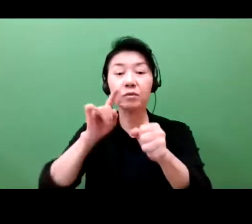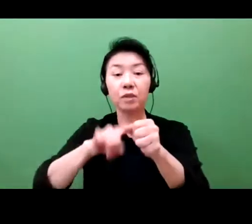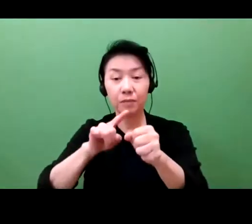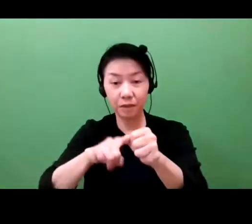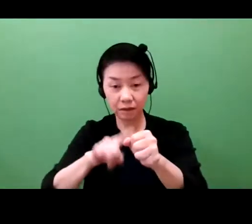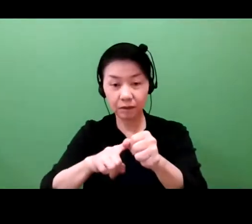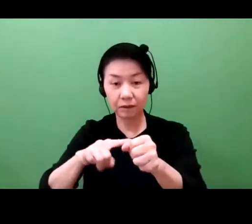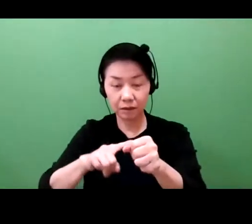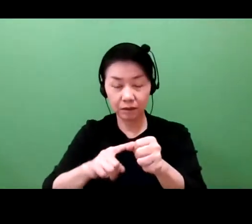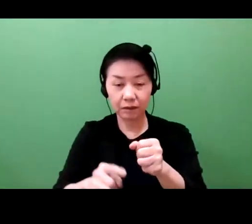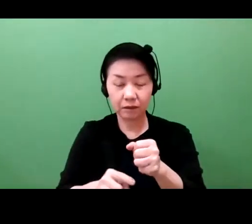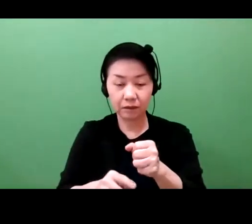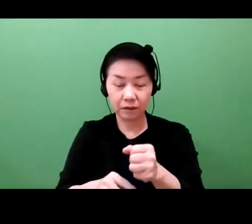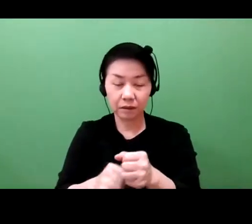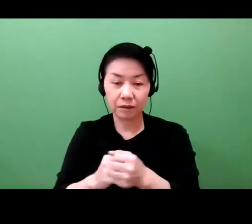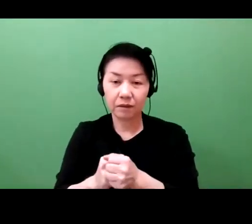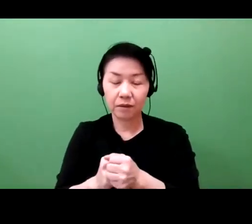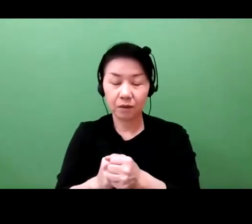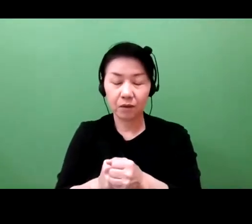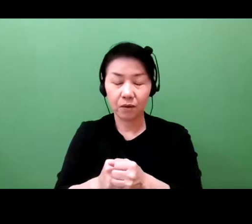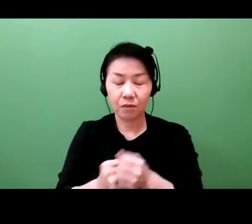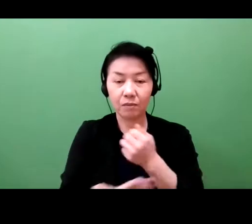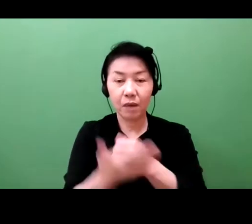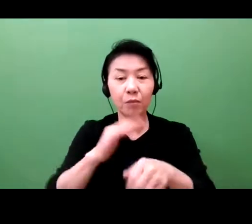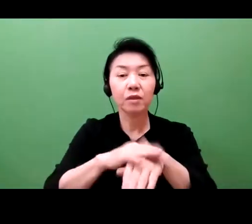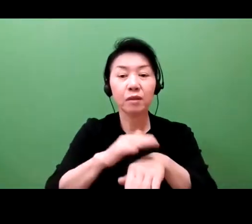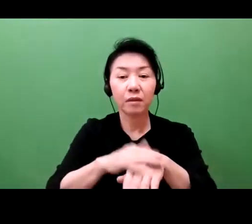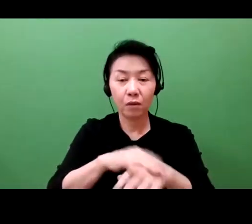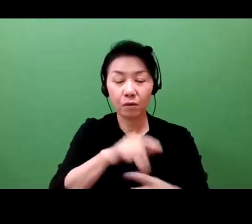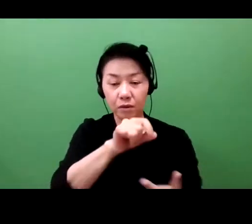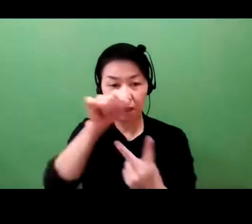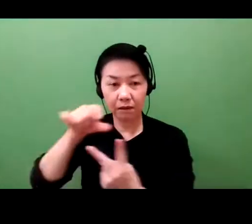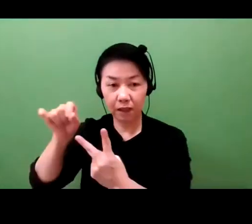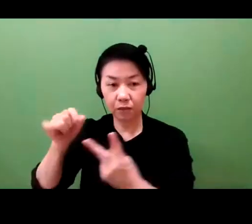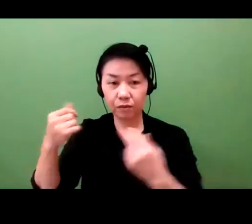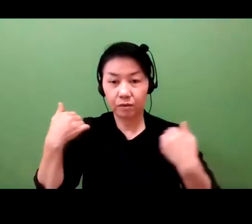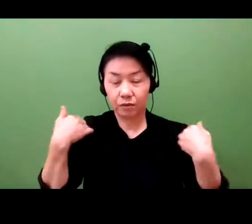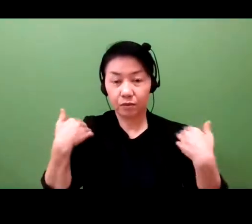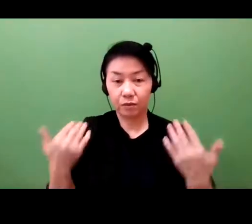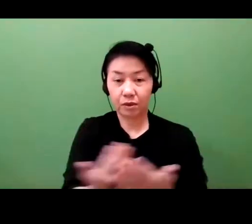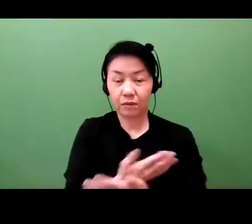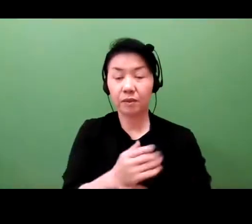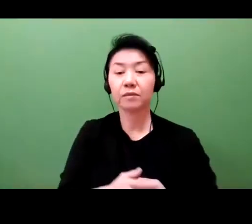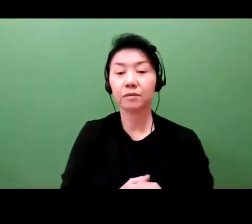I won't talk about that here, but trademarks are critical for developing your brand and your reputation